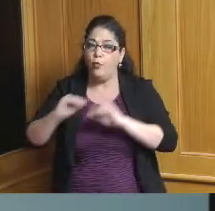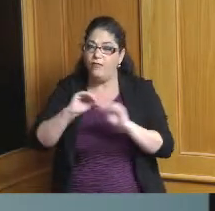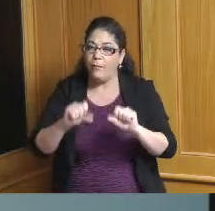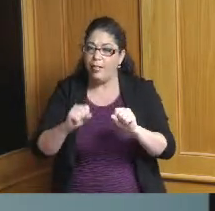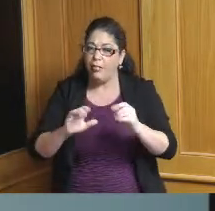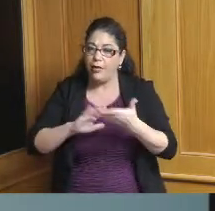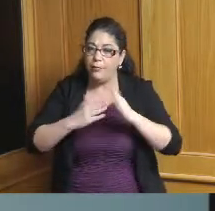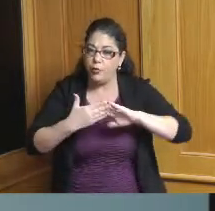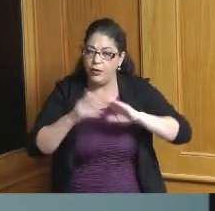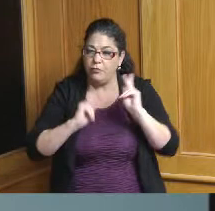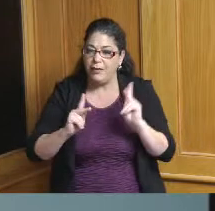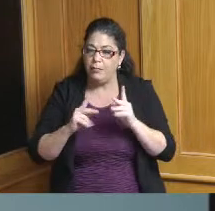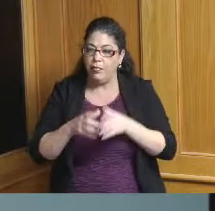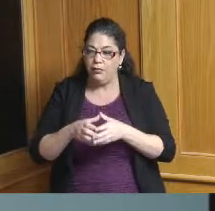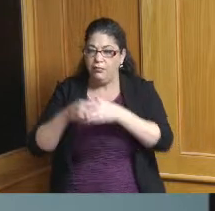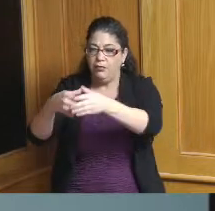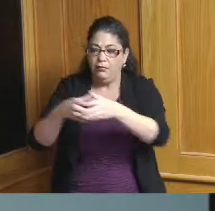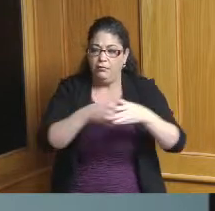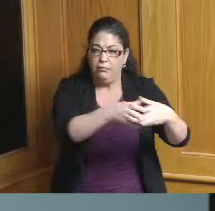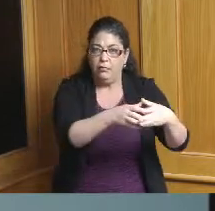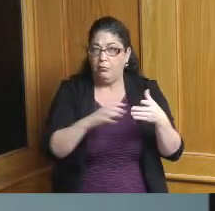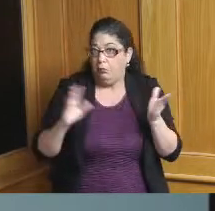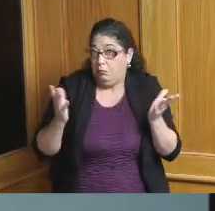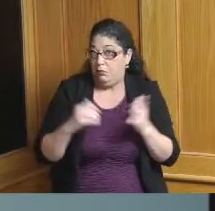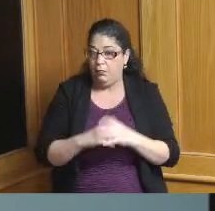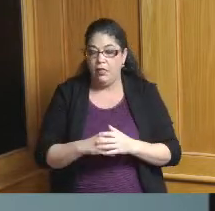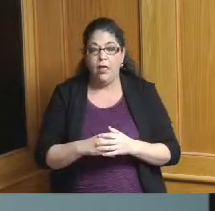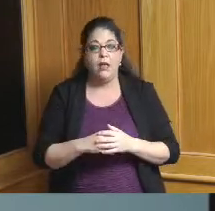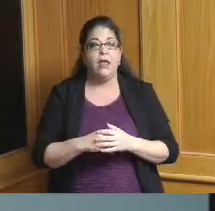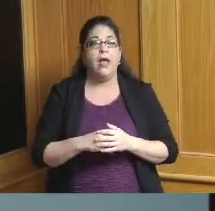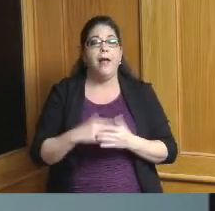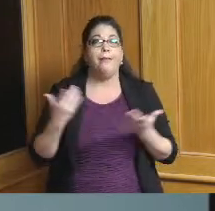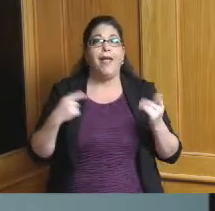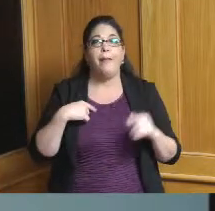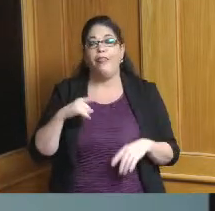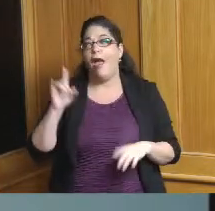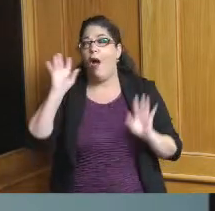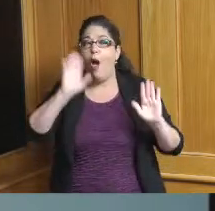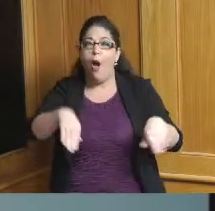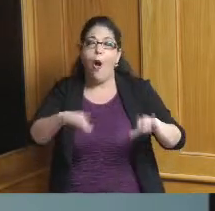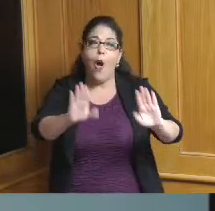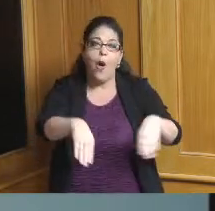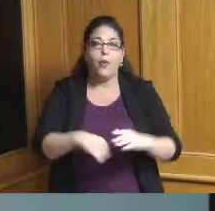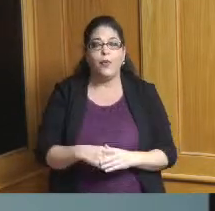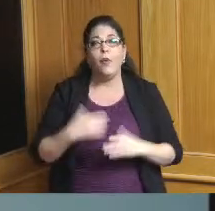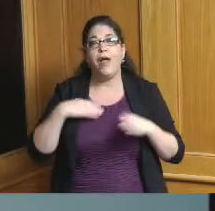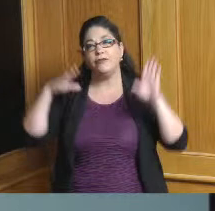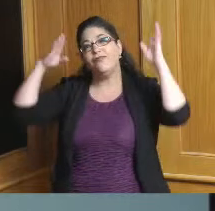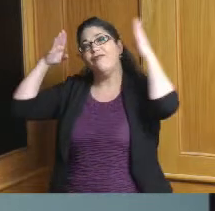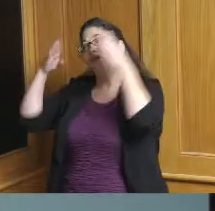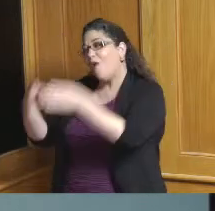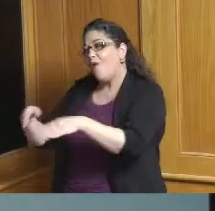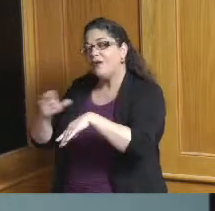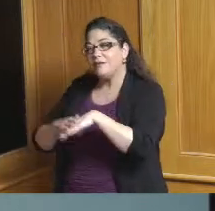it might have sounded like fluff or icing on the cake to say we want to concentrate on parks and